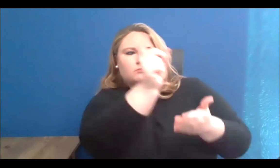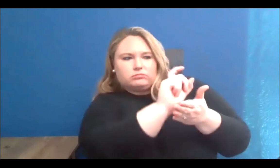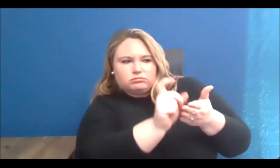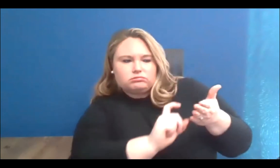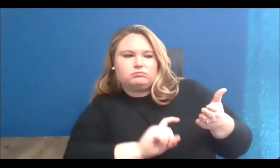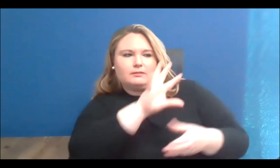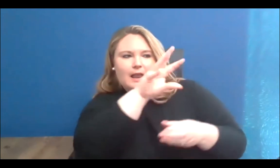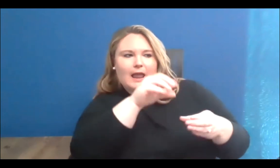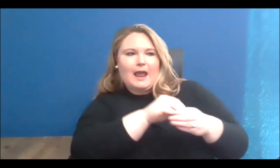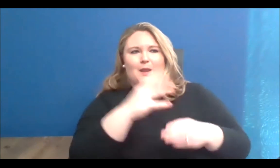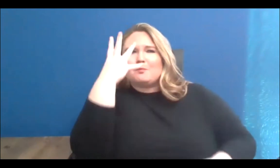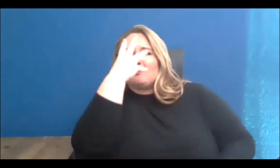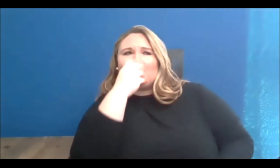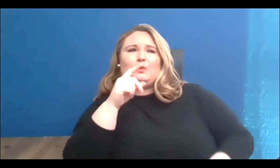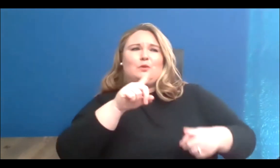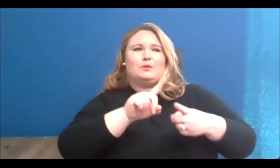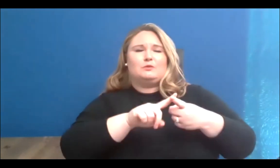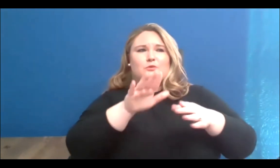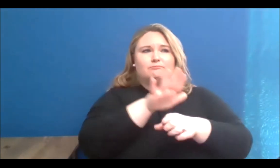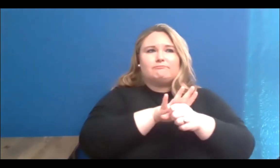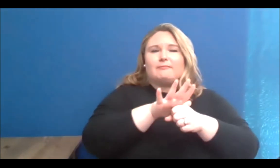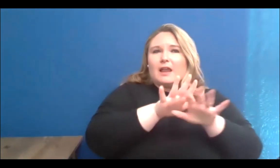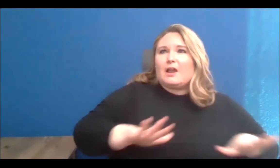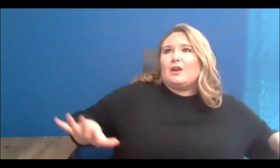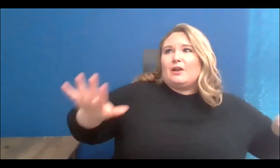encourage active transportation, things like cycling and walking